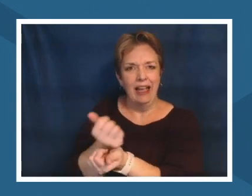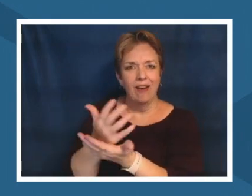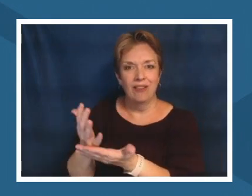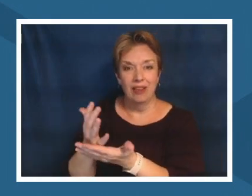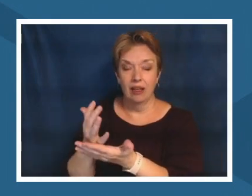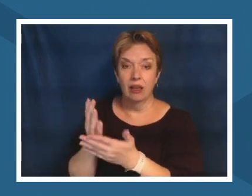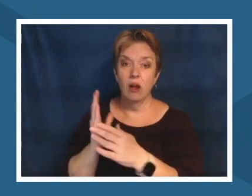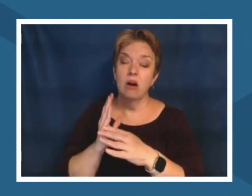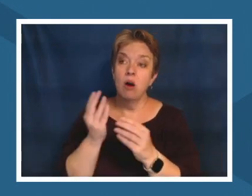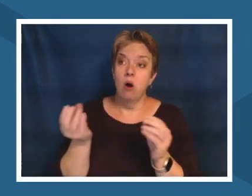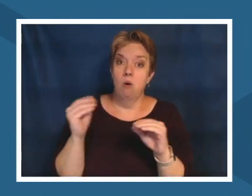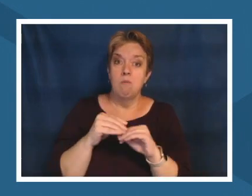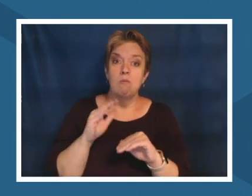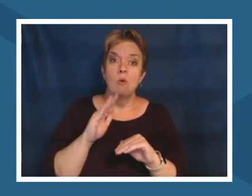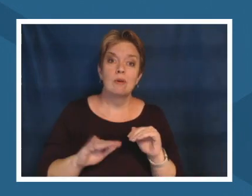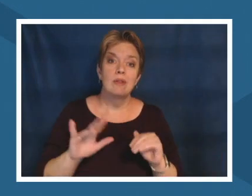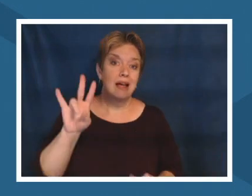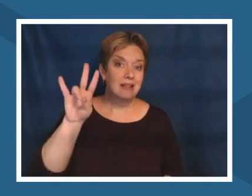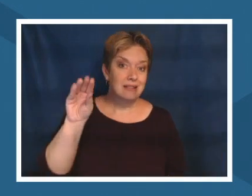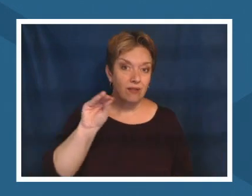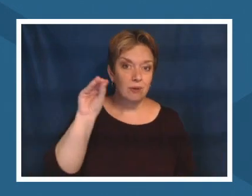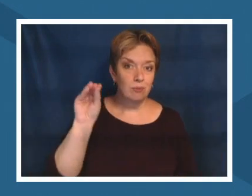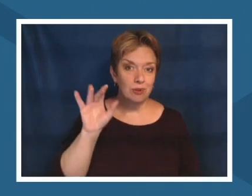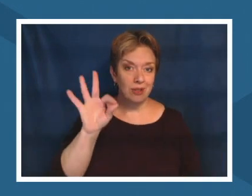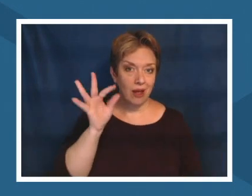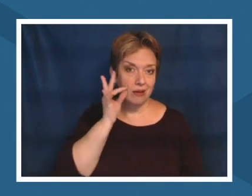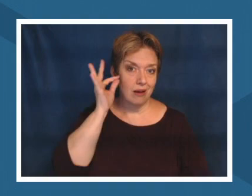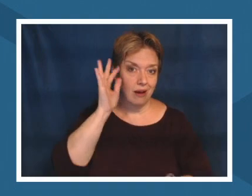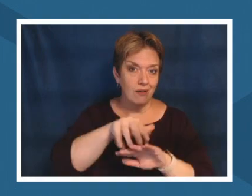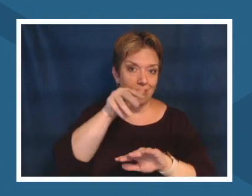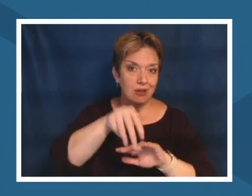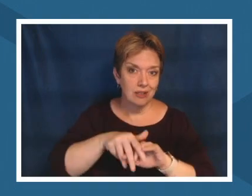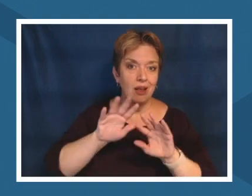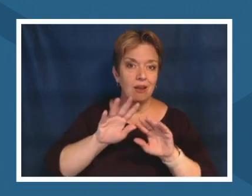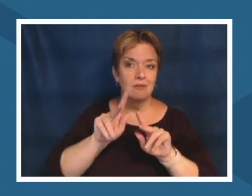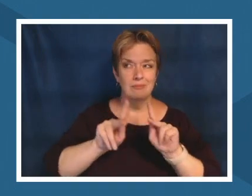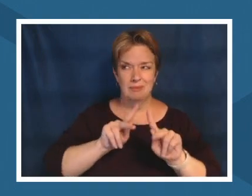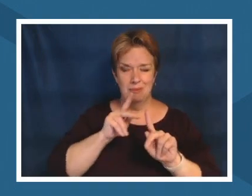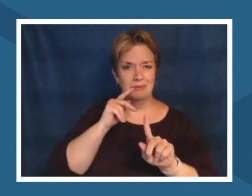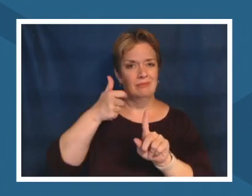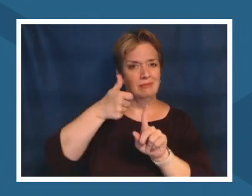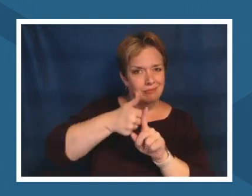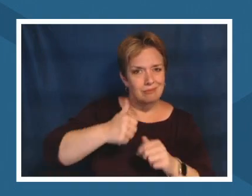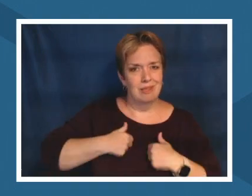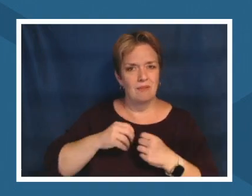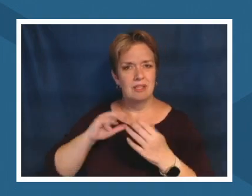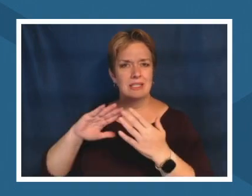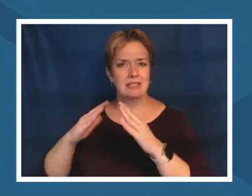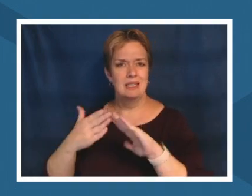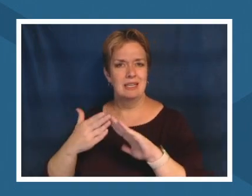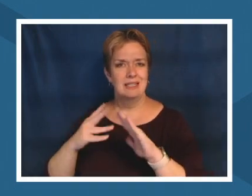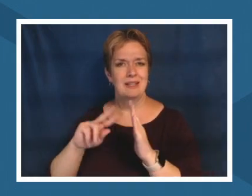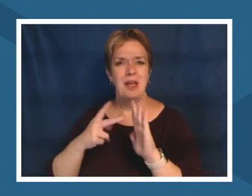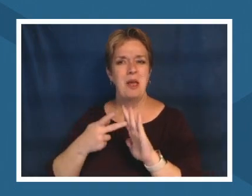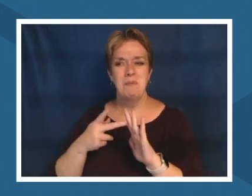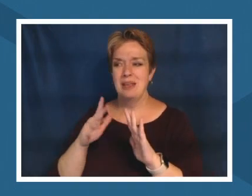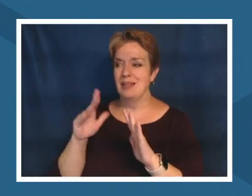implies dispossession and a disconnection to